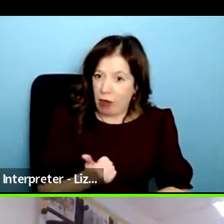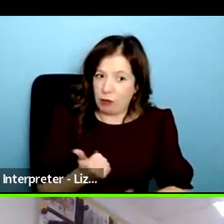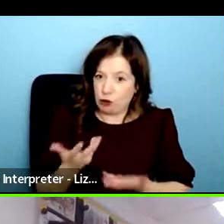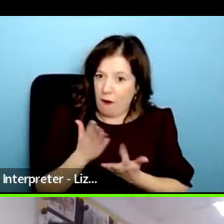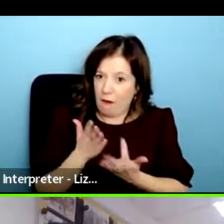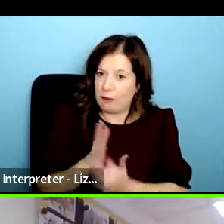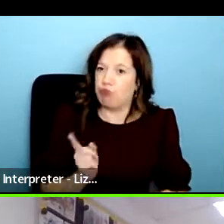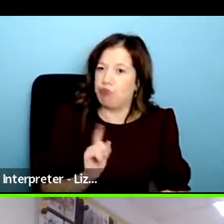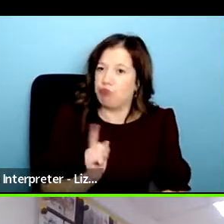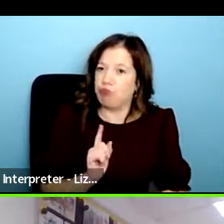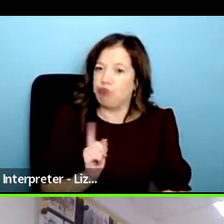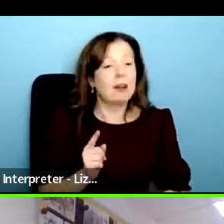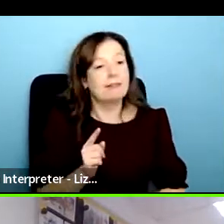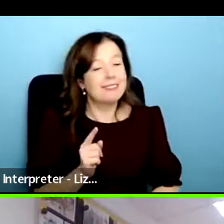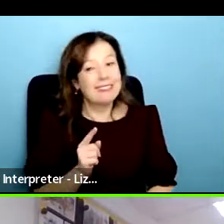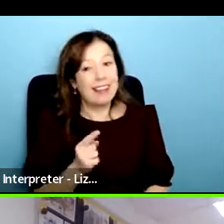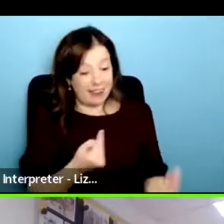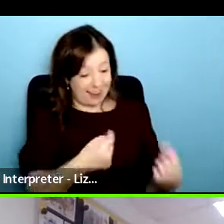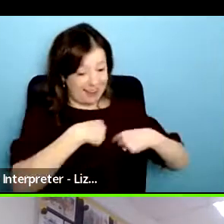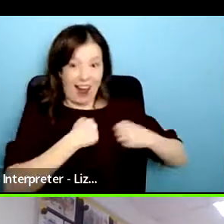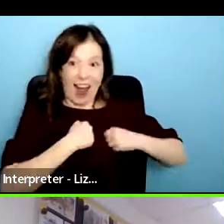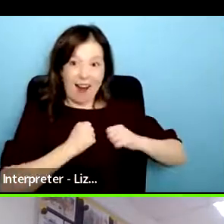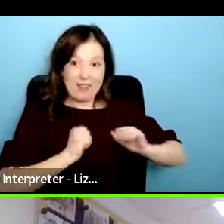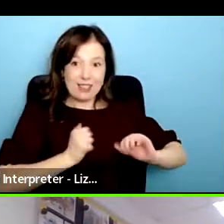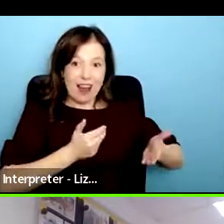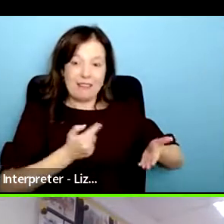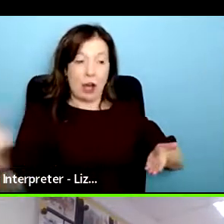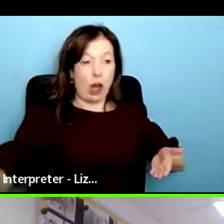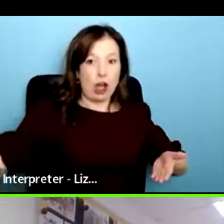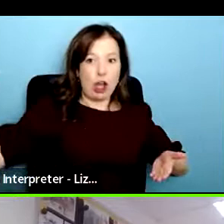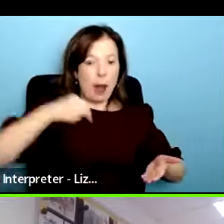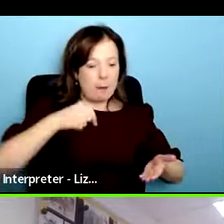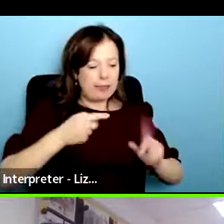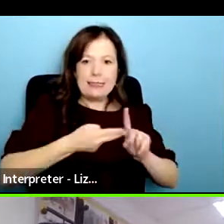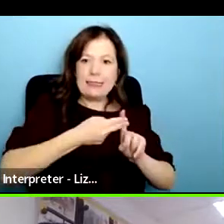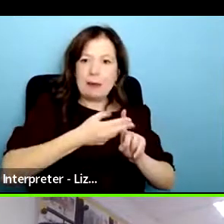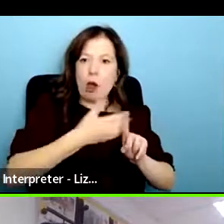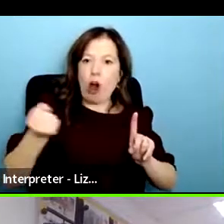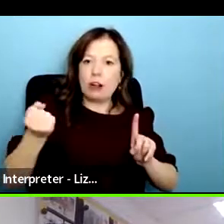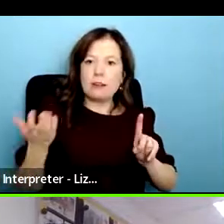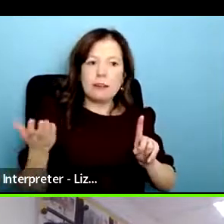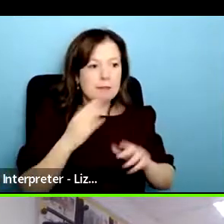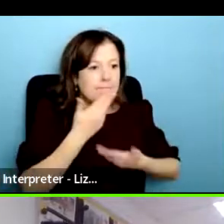we invite these big organizations to come and talk to to these women about mental health and what